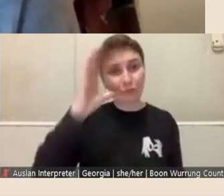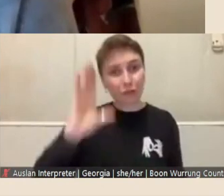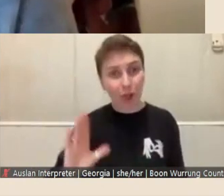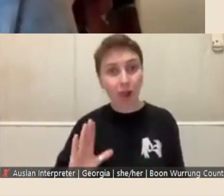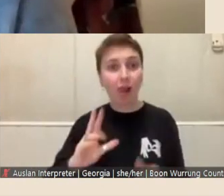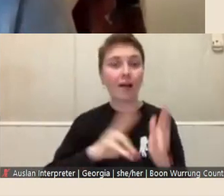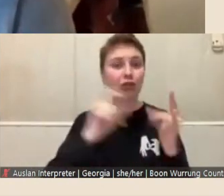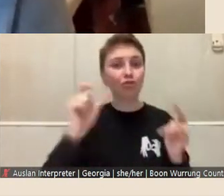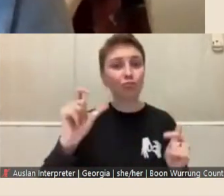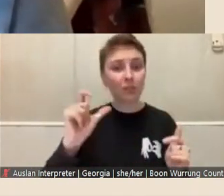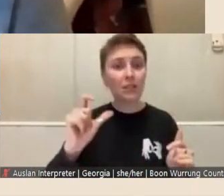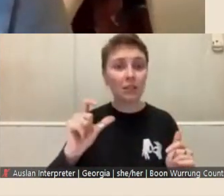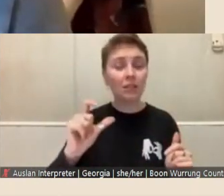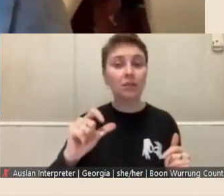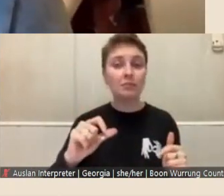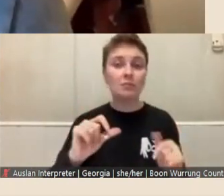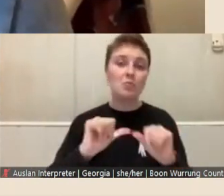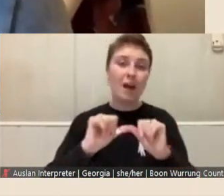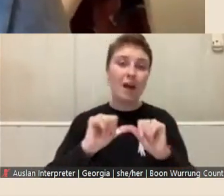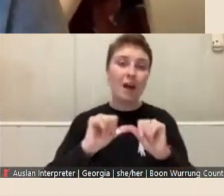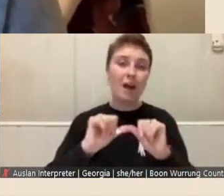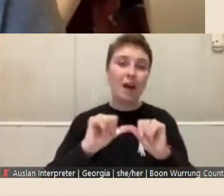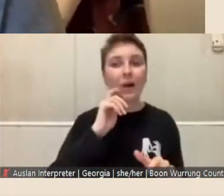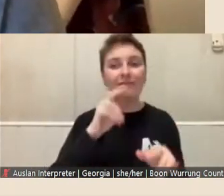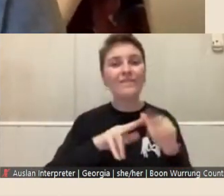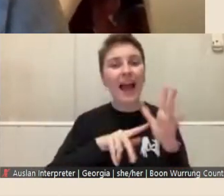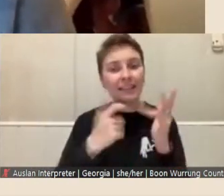Obviously there'll be factors around distance and COVID here.